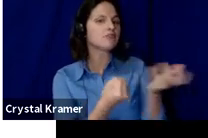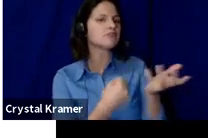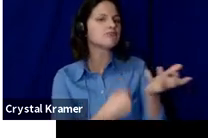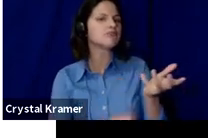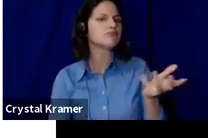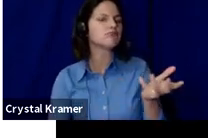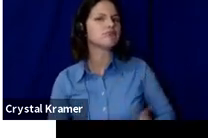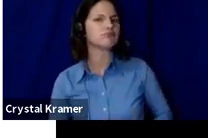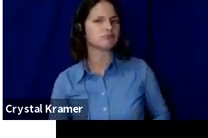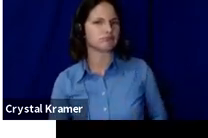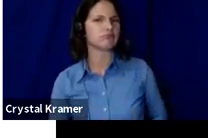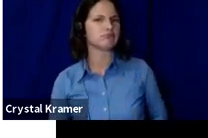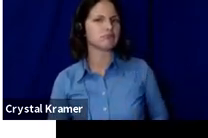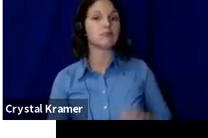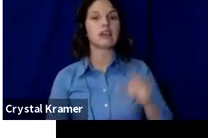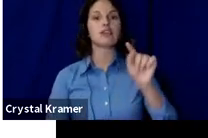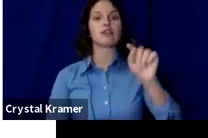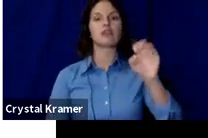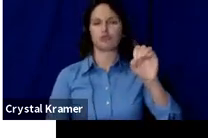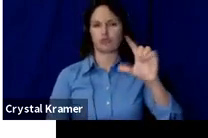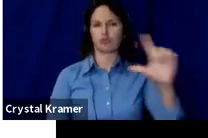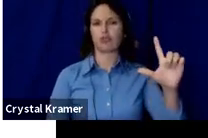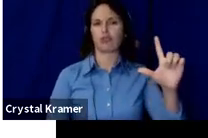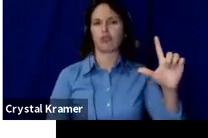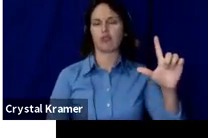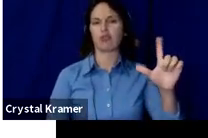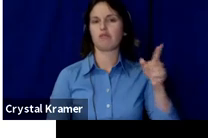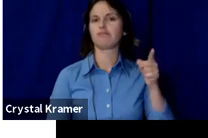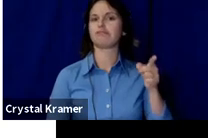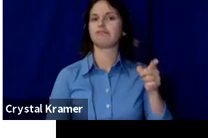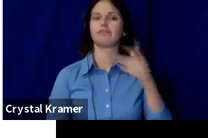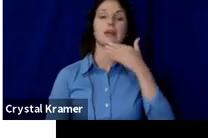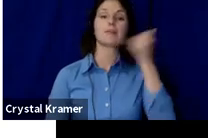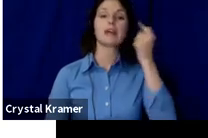Fiscal sponsorship is a tool that is ideal for an individual or group of people who want